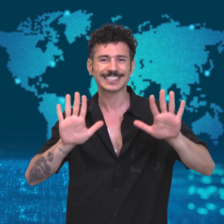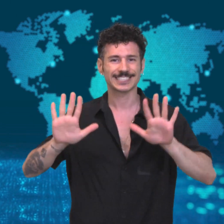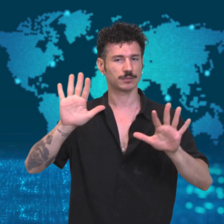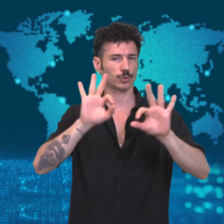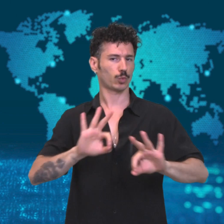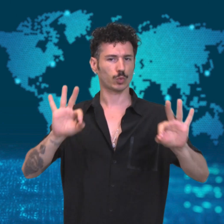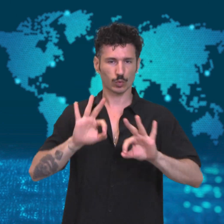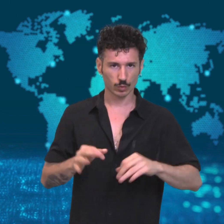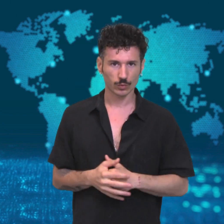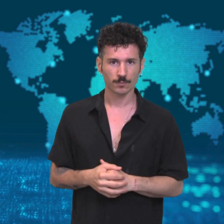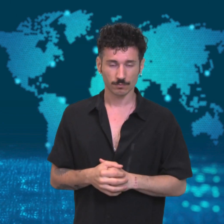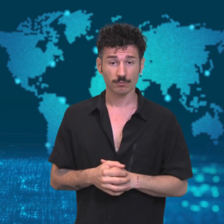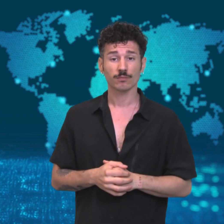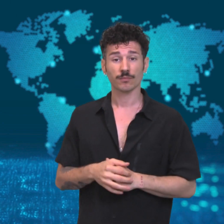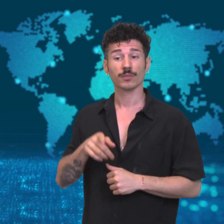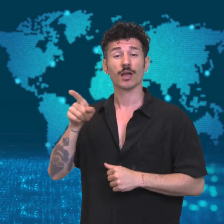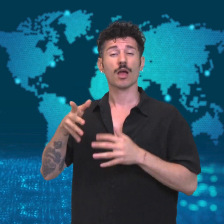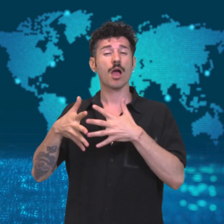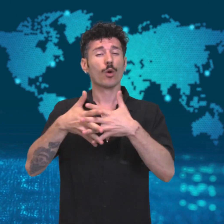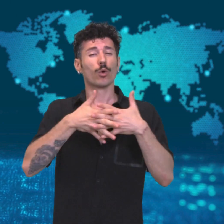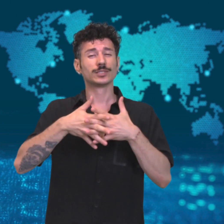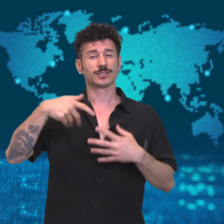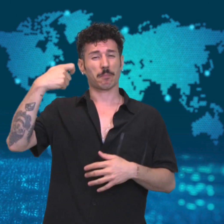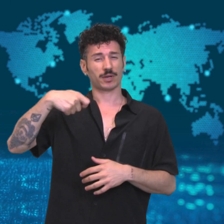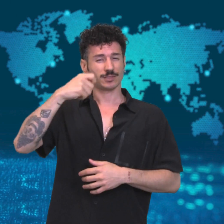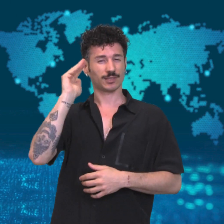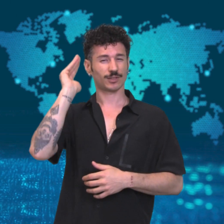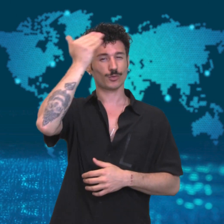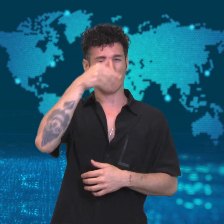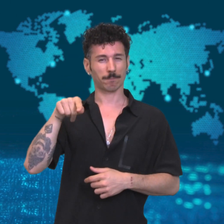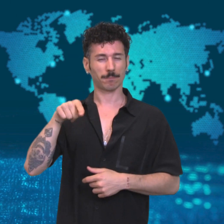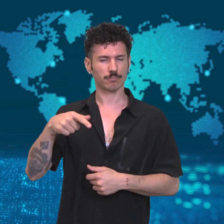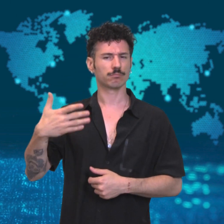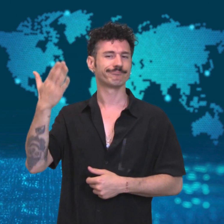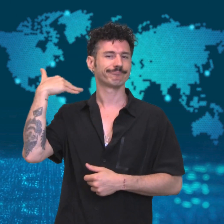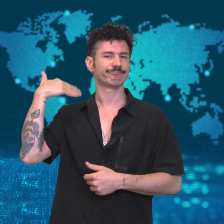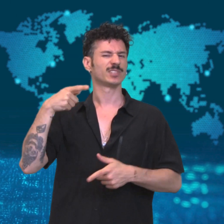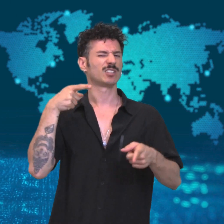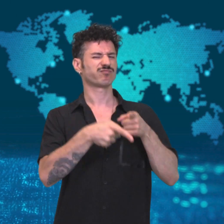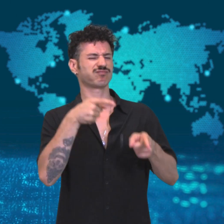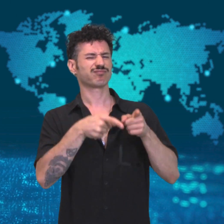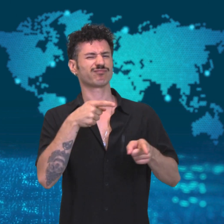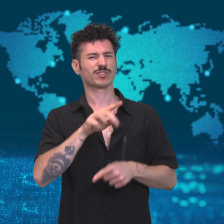accused the WHO for being China-centric and has